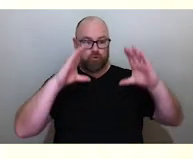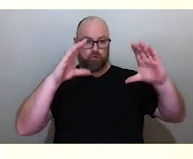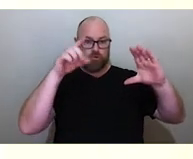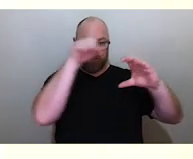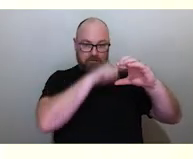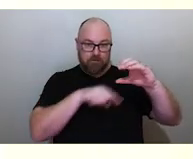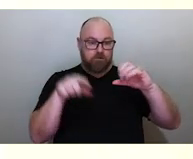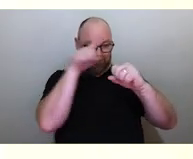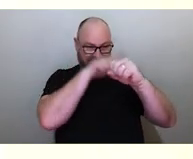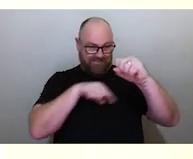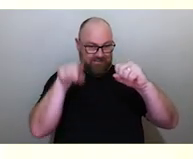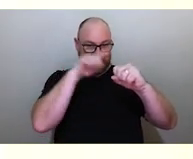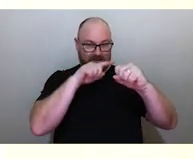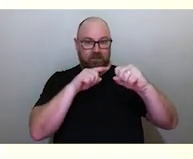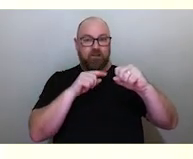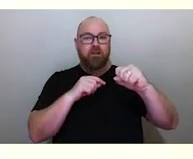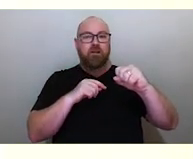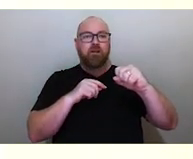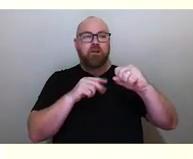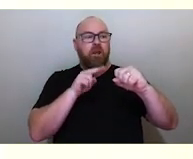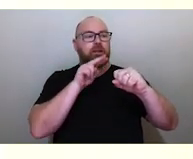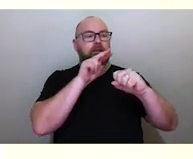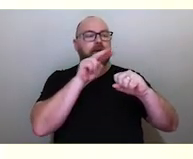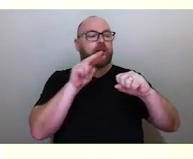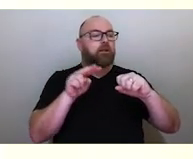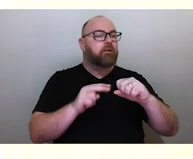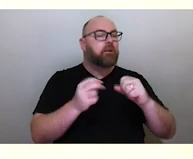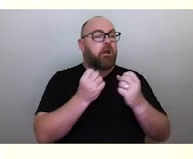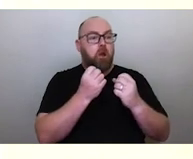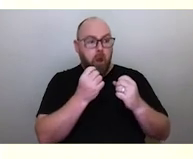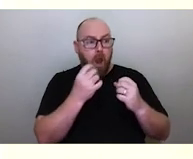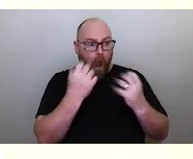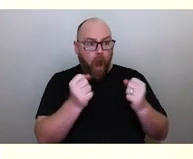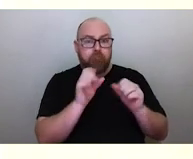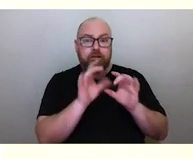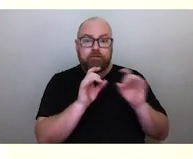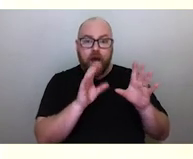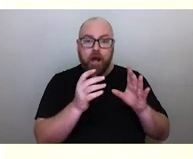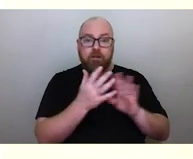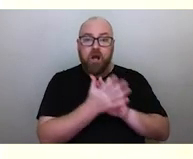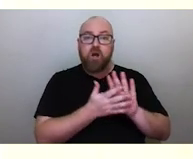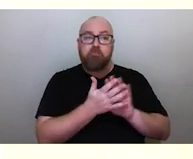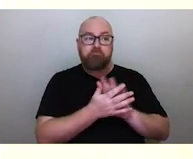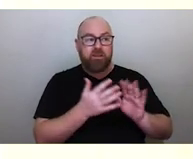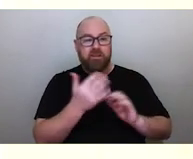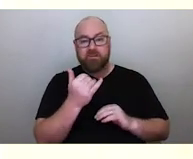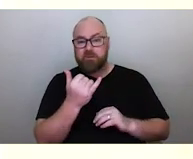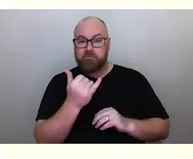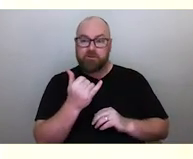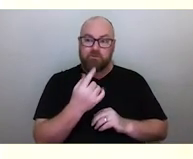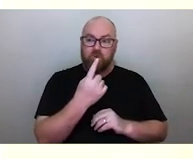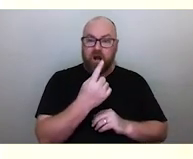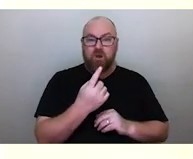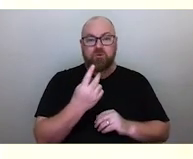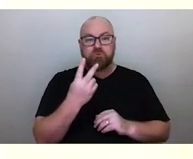inside the halo, and you can count several stars, it may be days or even a week or two weeks before it rains,